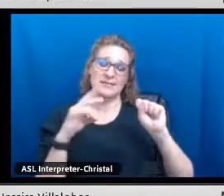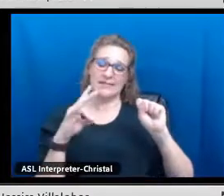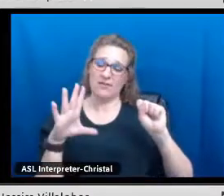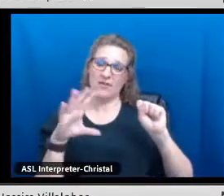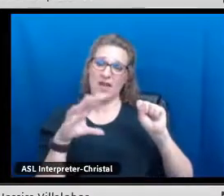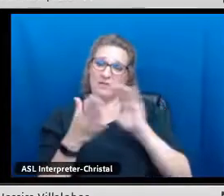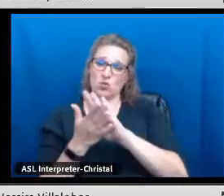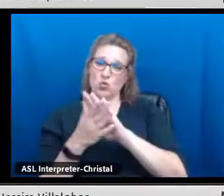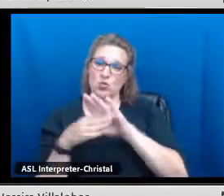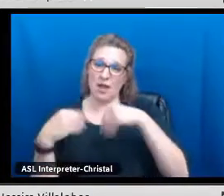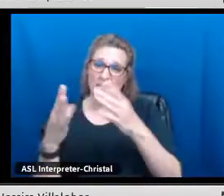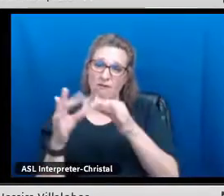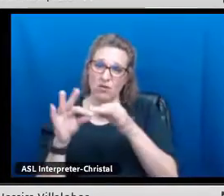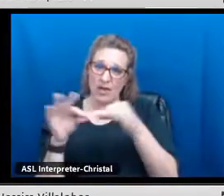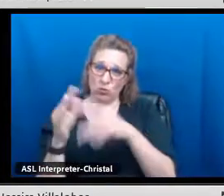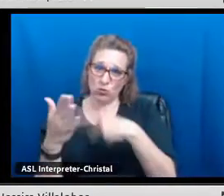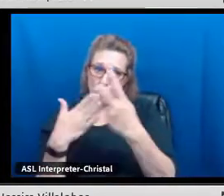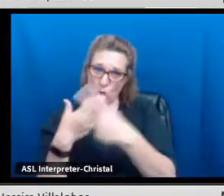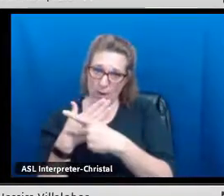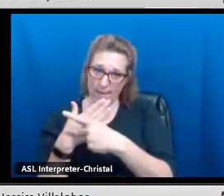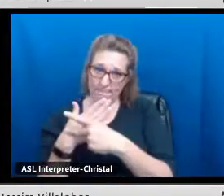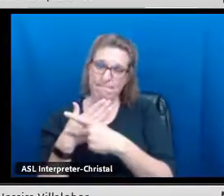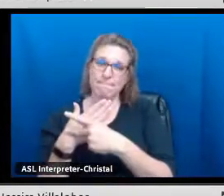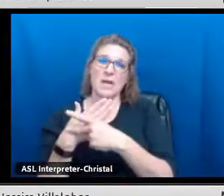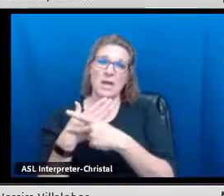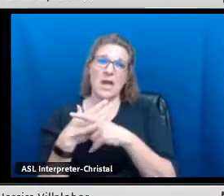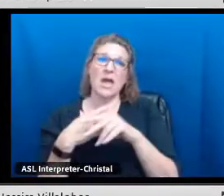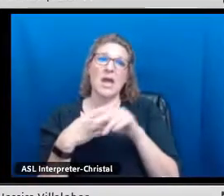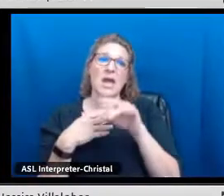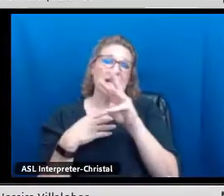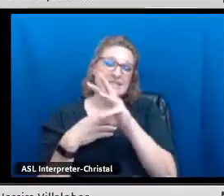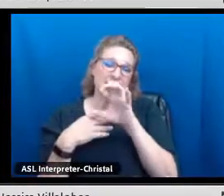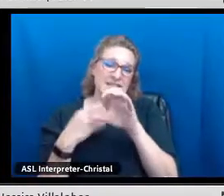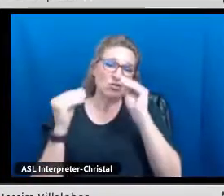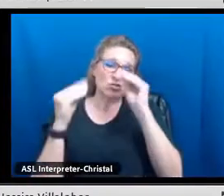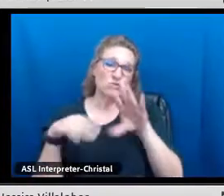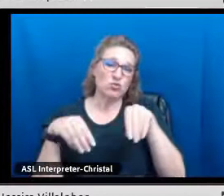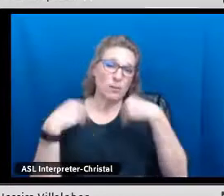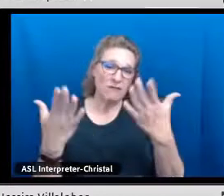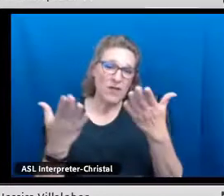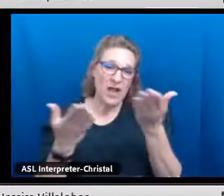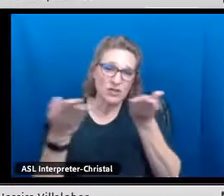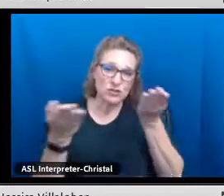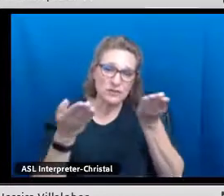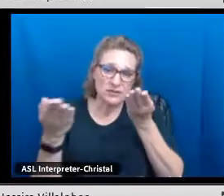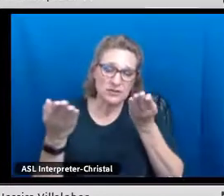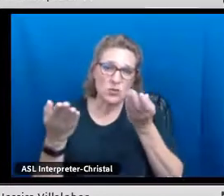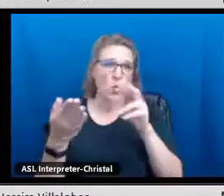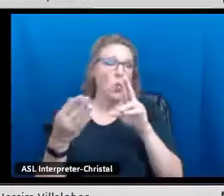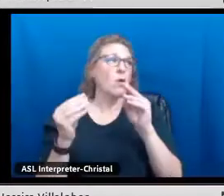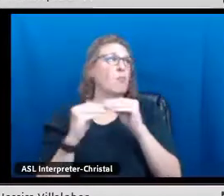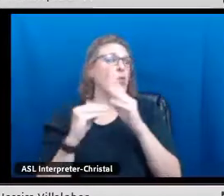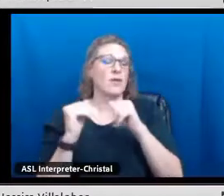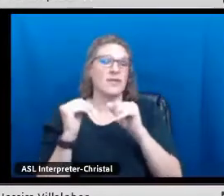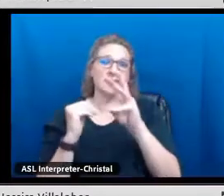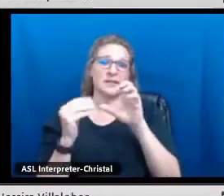Albuquerque Public Schools has 75 schools who offer language programs to which 600 teachers